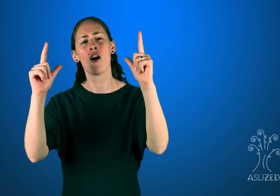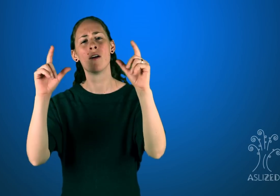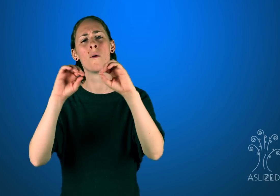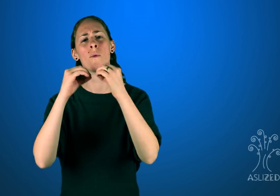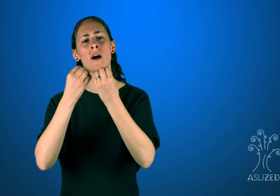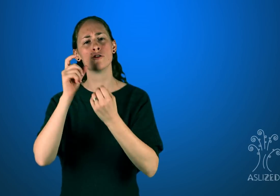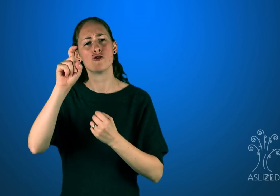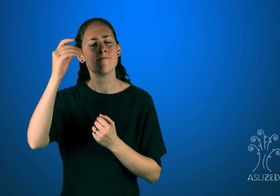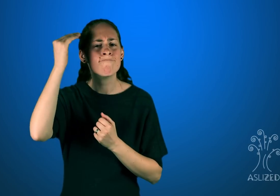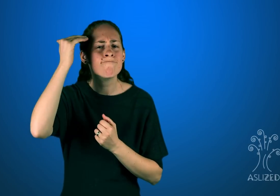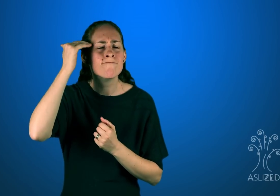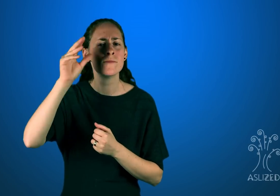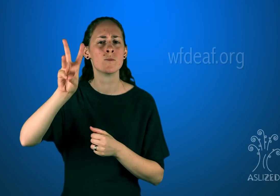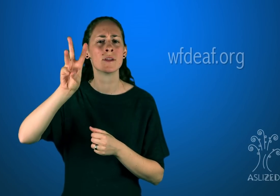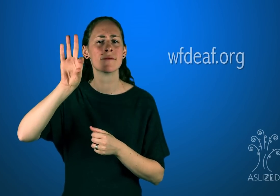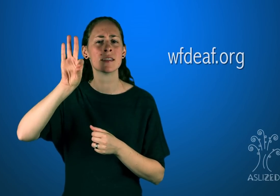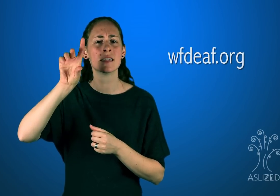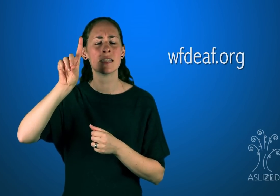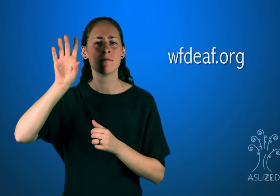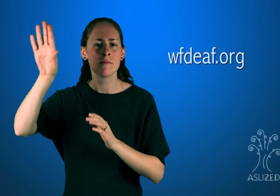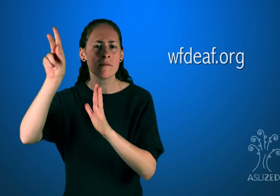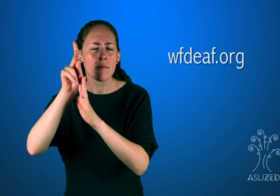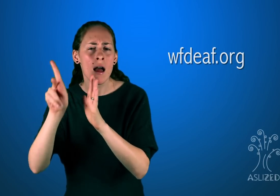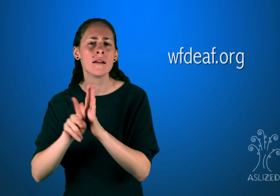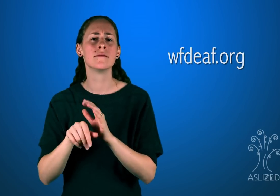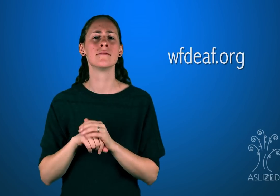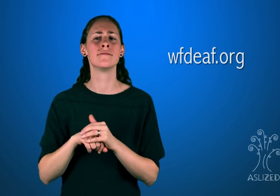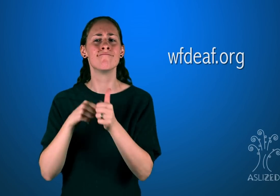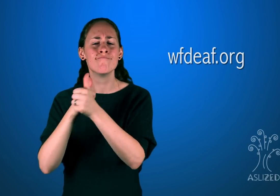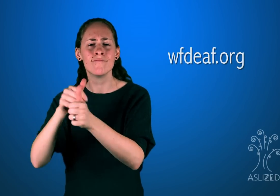All organizations should be familiar with the policies of the World Federation for the Deaf, and